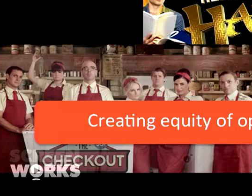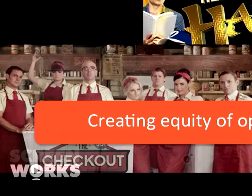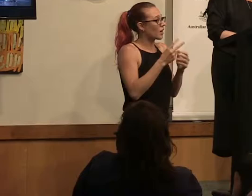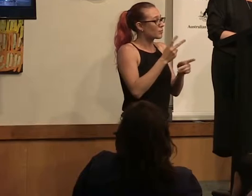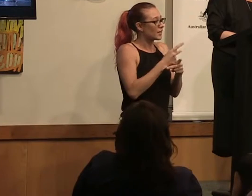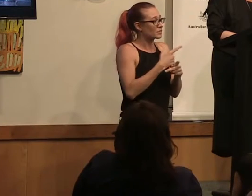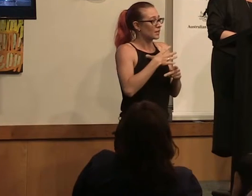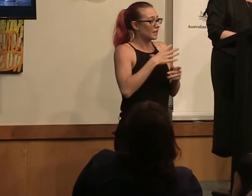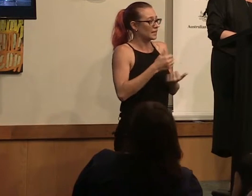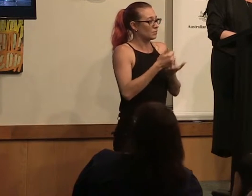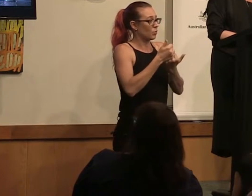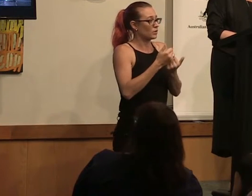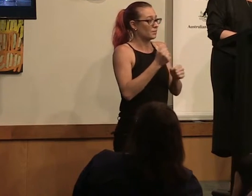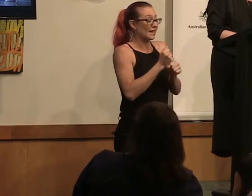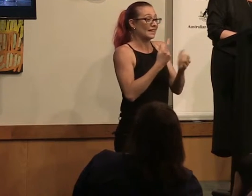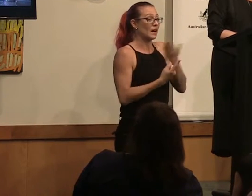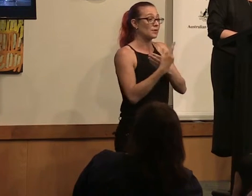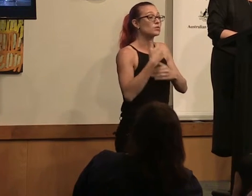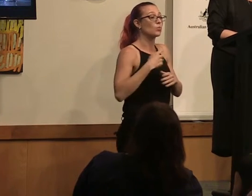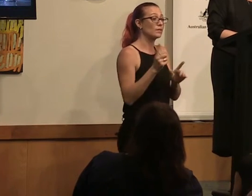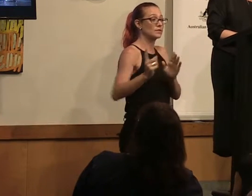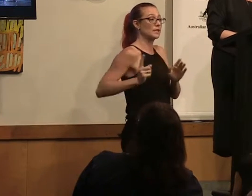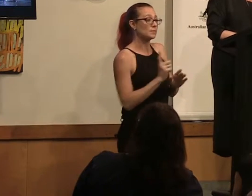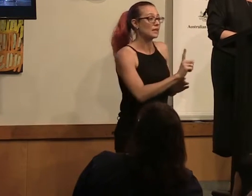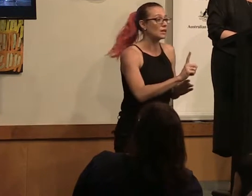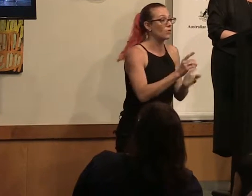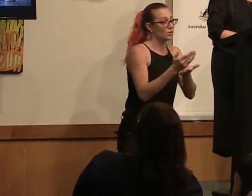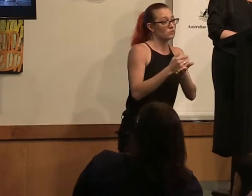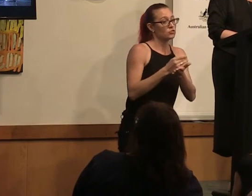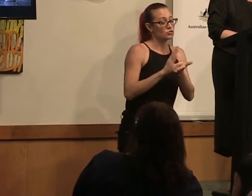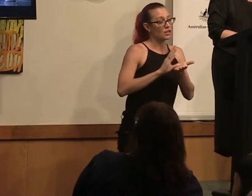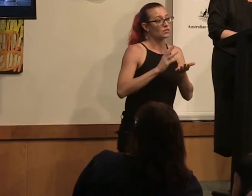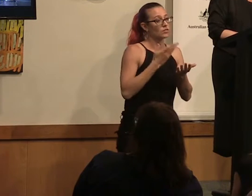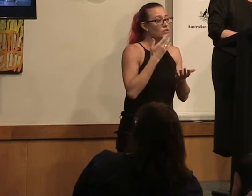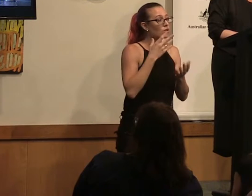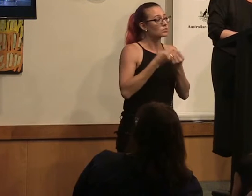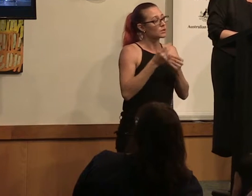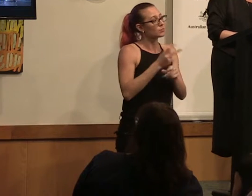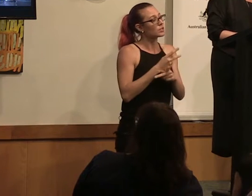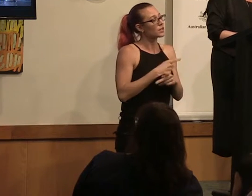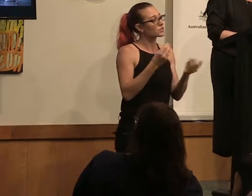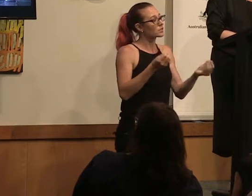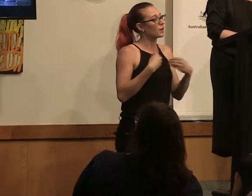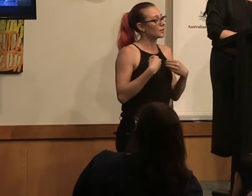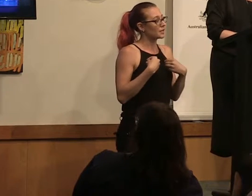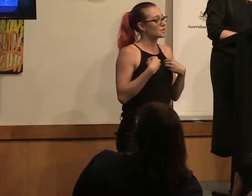need some support to make it happen so we've stepped in and we've shared the cost with production companies. Some of them